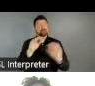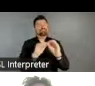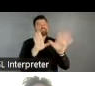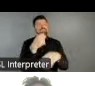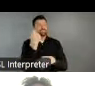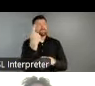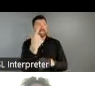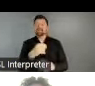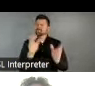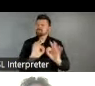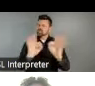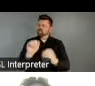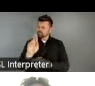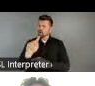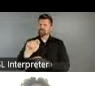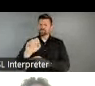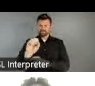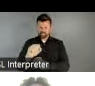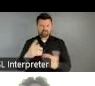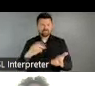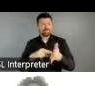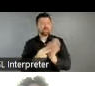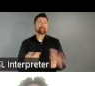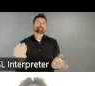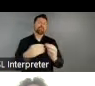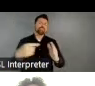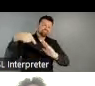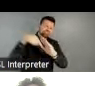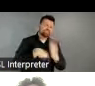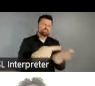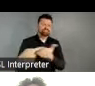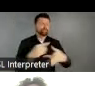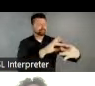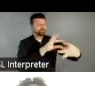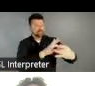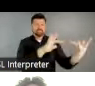us to deepen and create new collaborations and partnerships across diverse areas of policy and